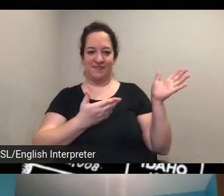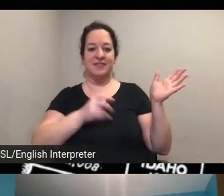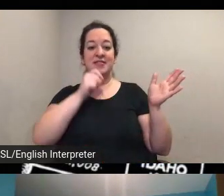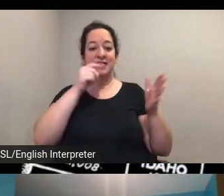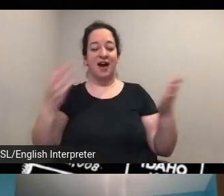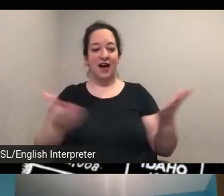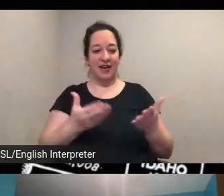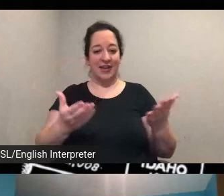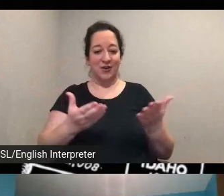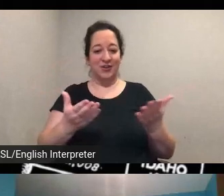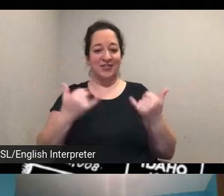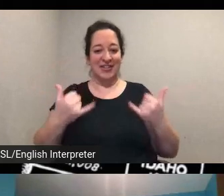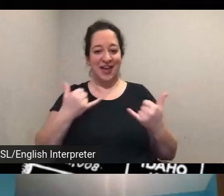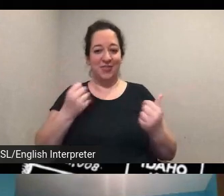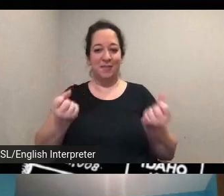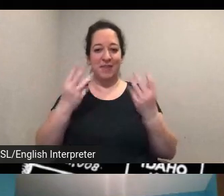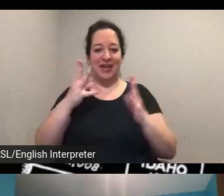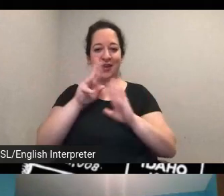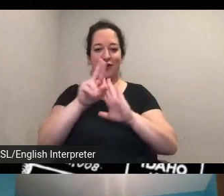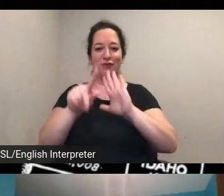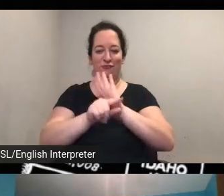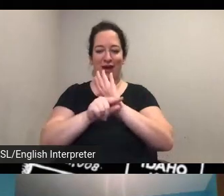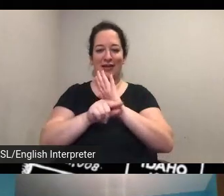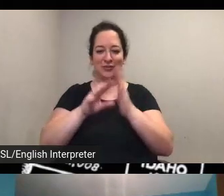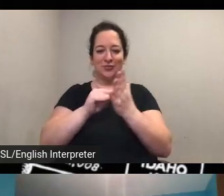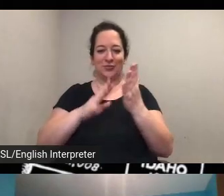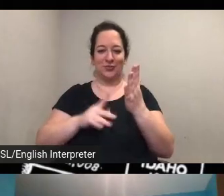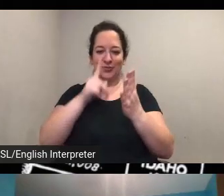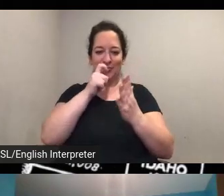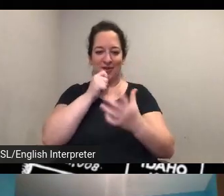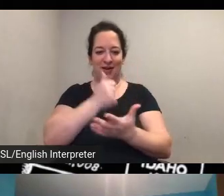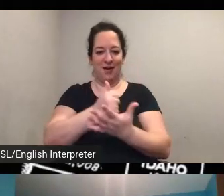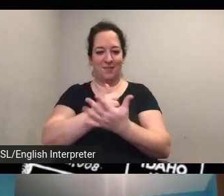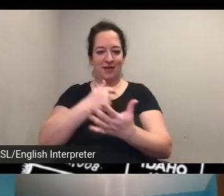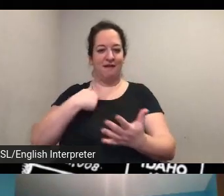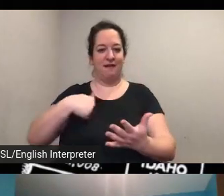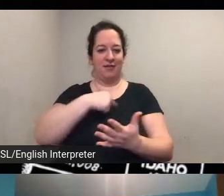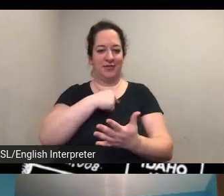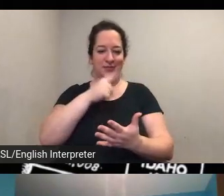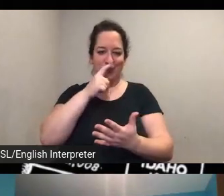students who also helped us uh also not here today uh kate wilkinson